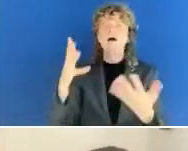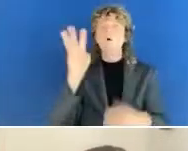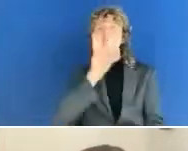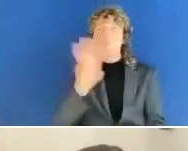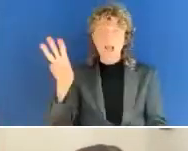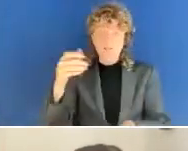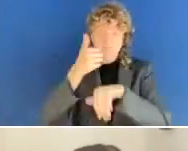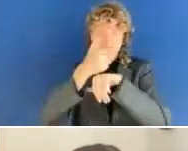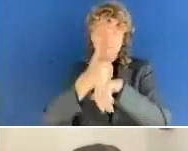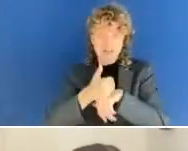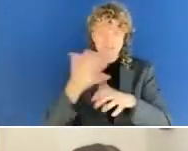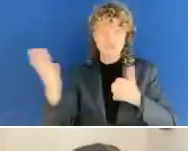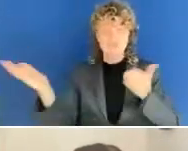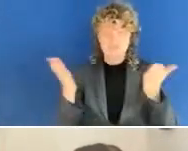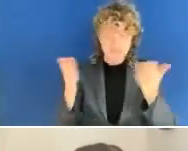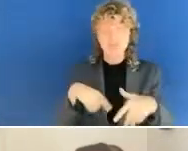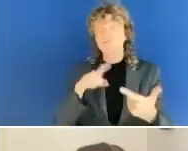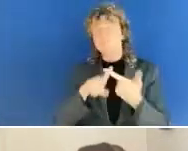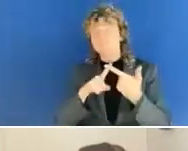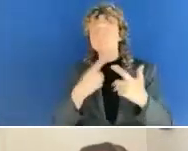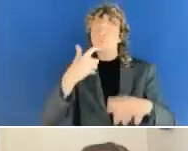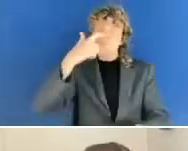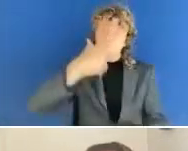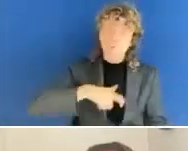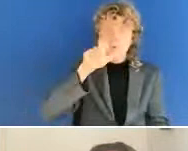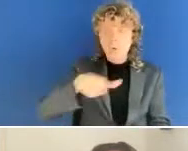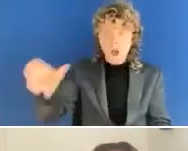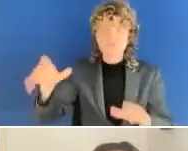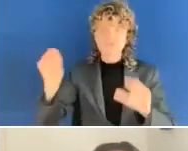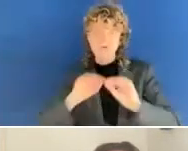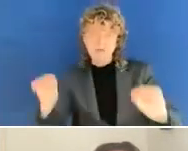to meet the directive. So I too have been following this impact and so much so that